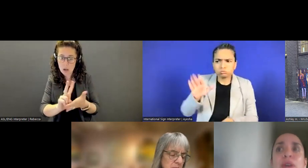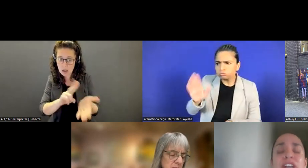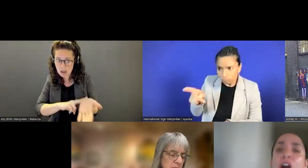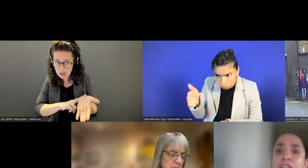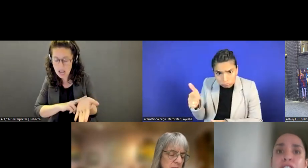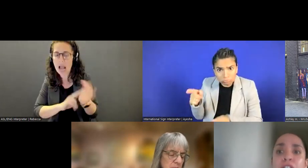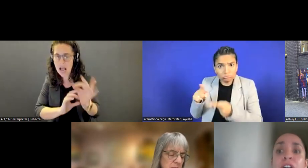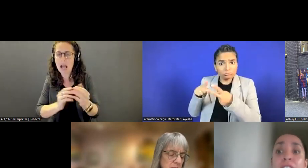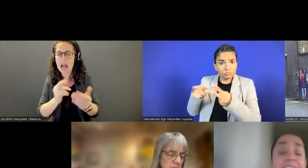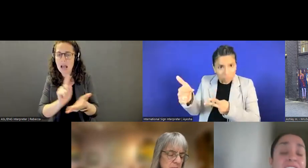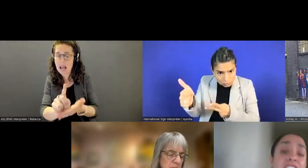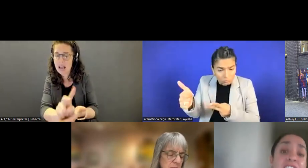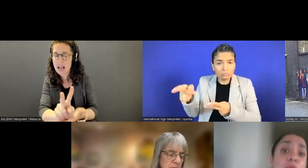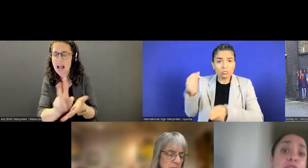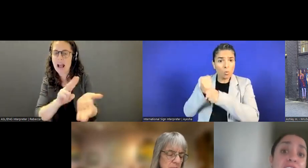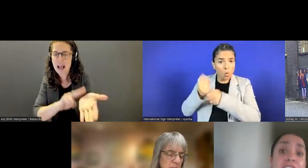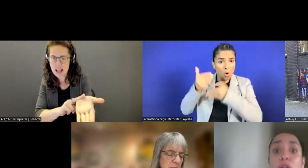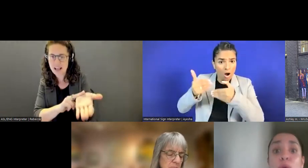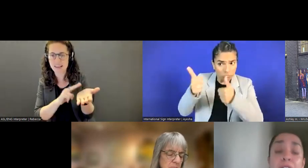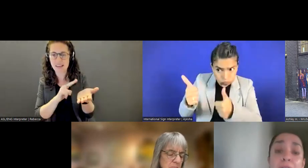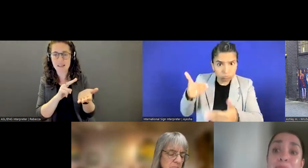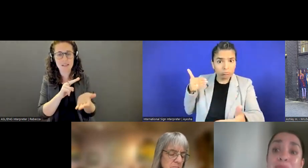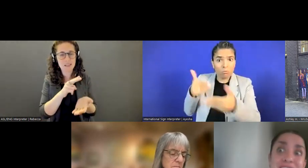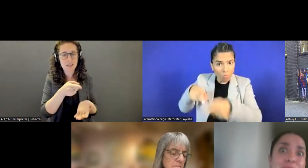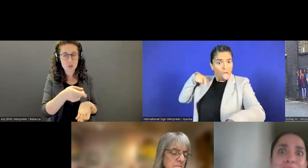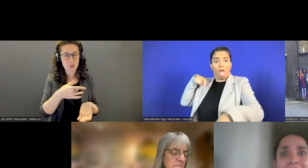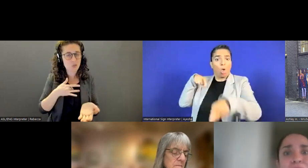we can offer anything that you think that you still may need.